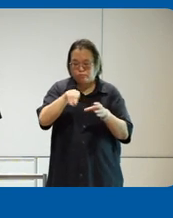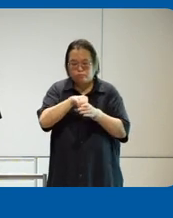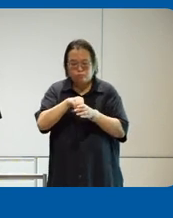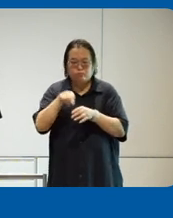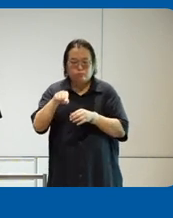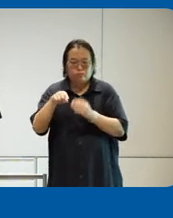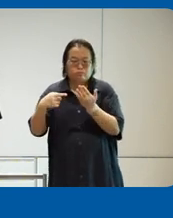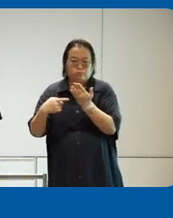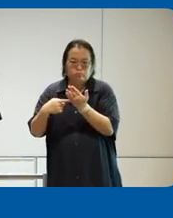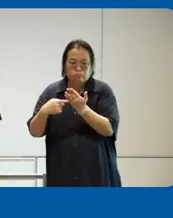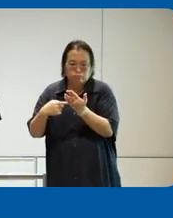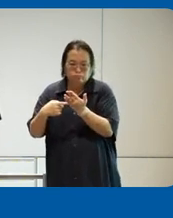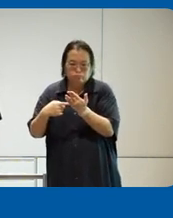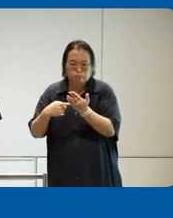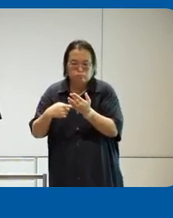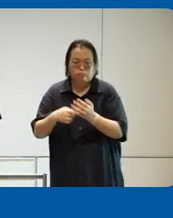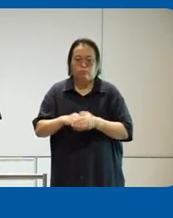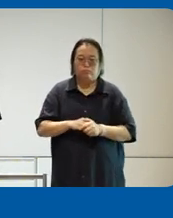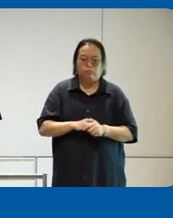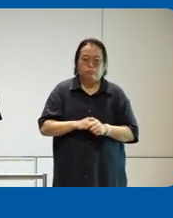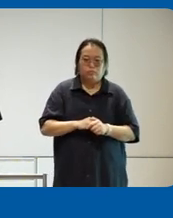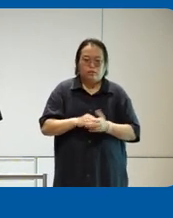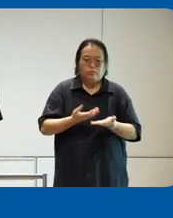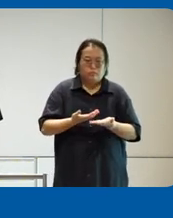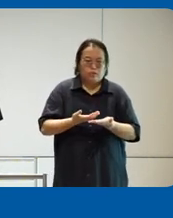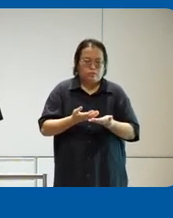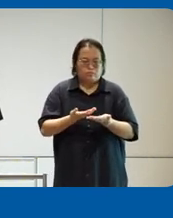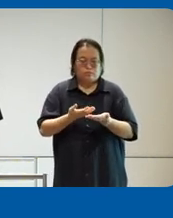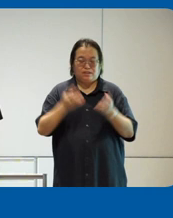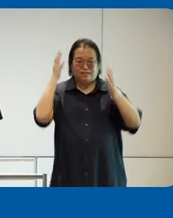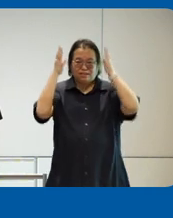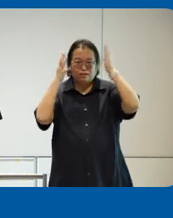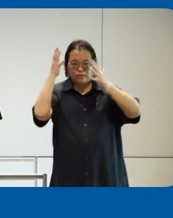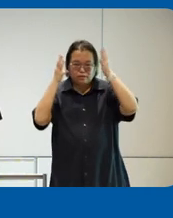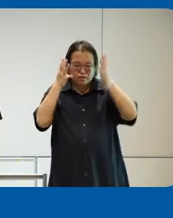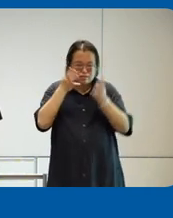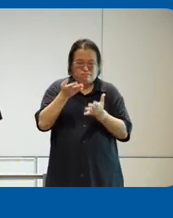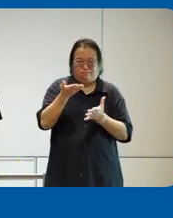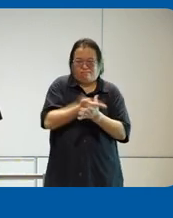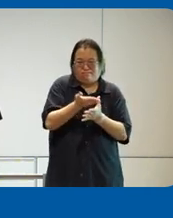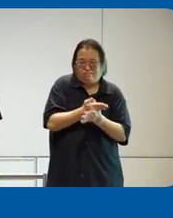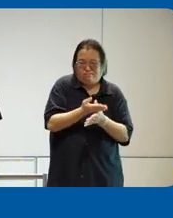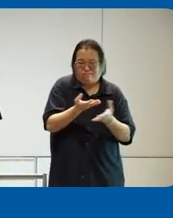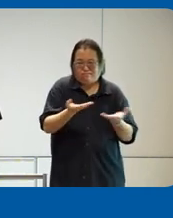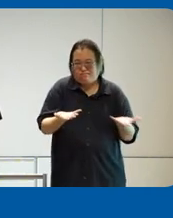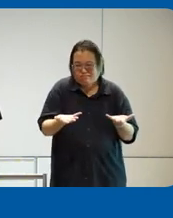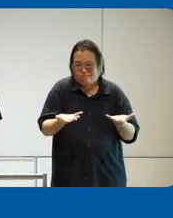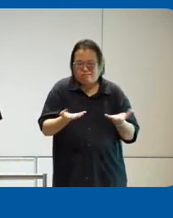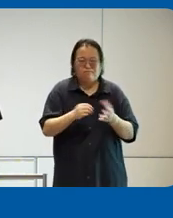uh curtail their uh Innovation or will it reduce their uh speed to Market uh we work with so many